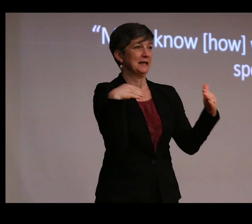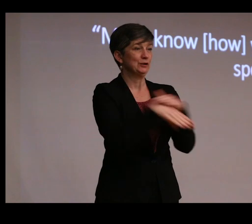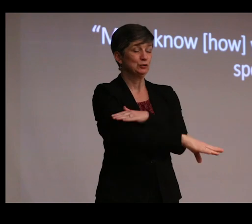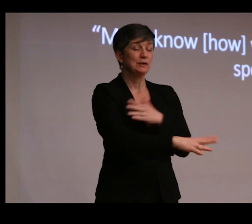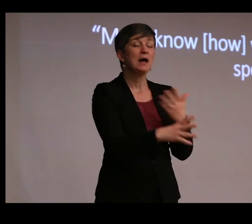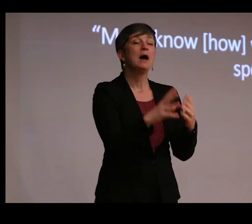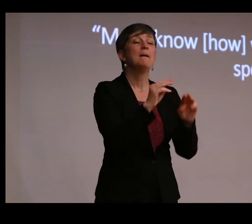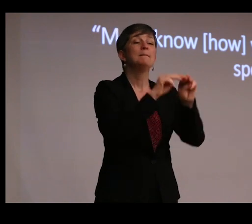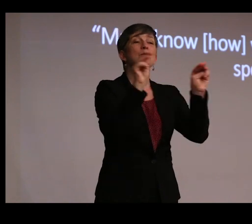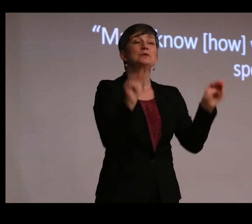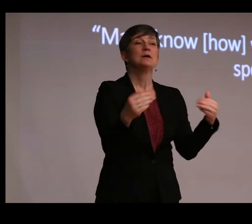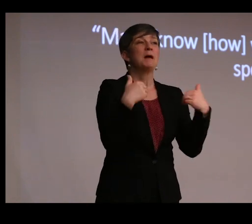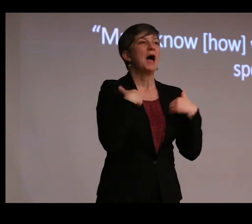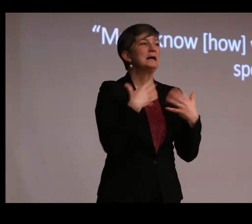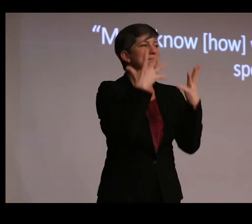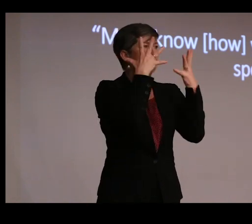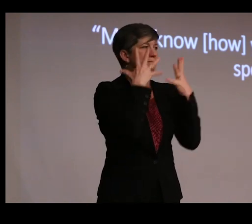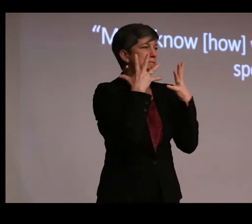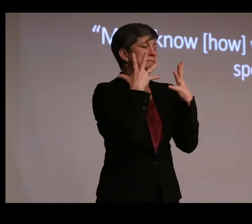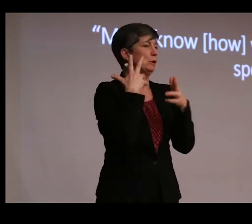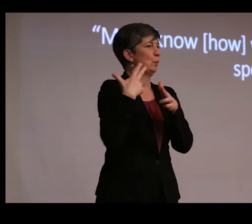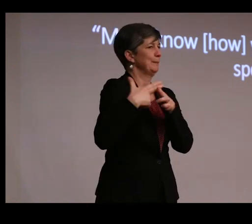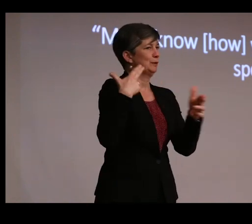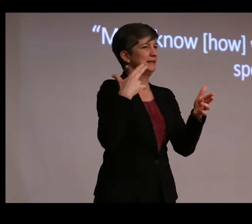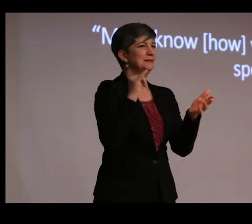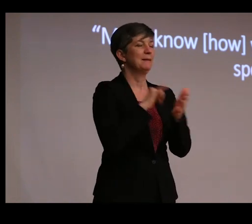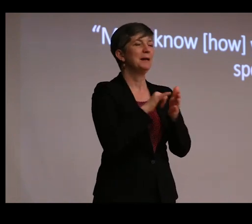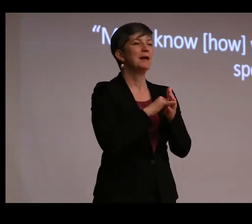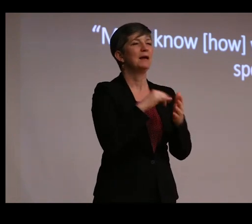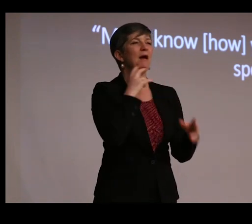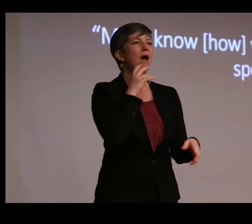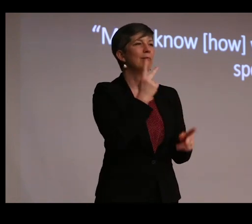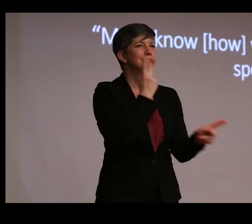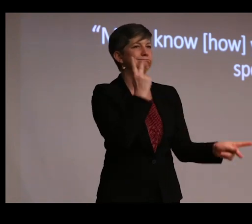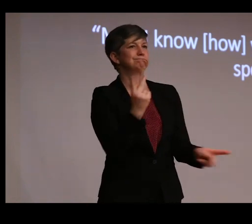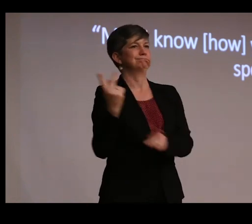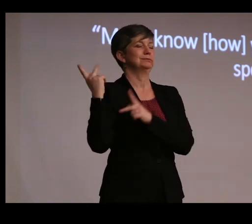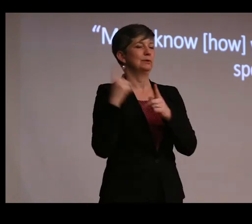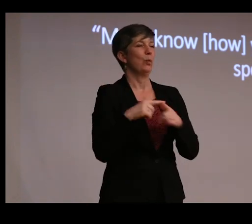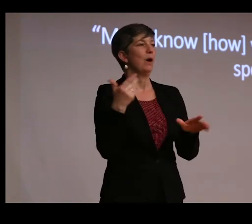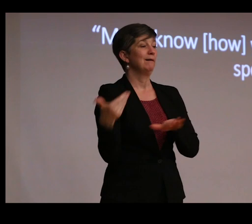The museum has an unfortunate reputation of being a mausoleum where dead things go or, as in this case,